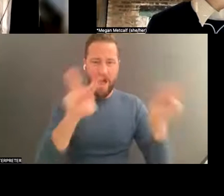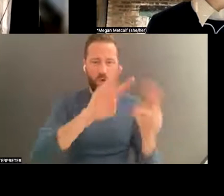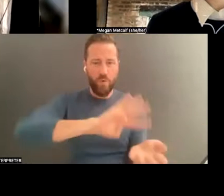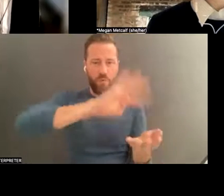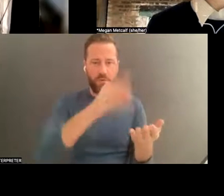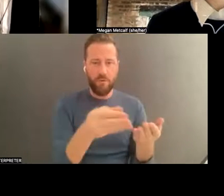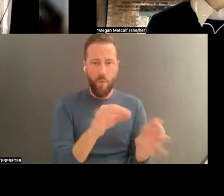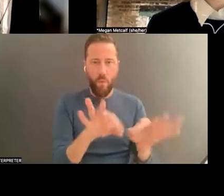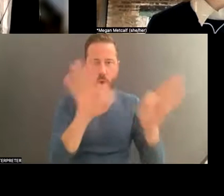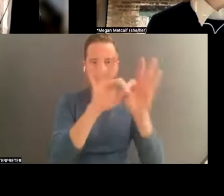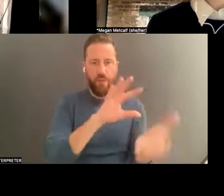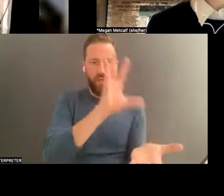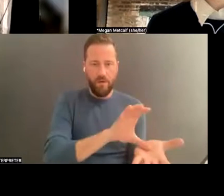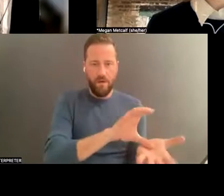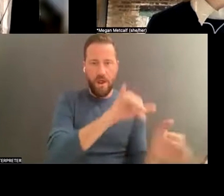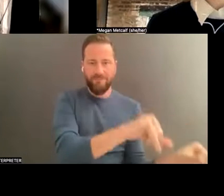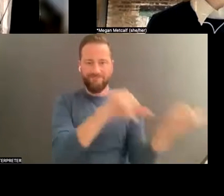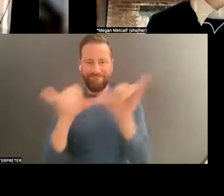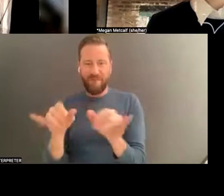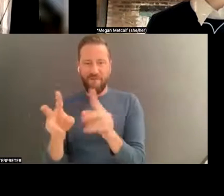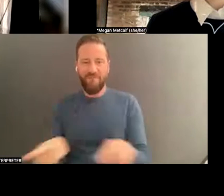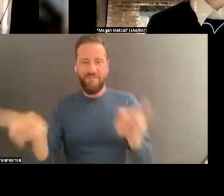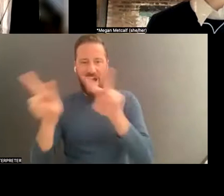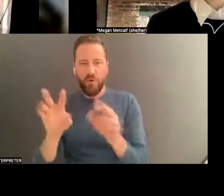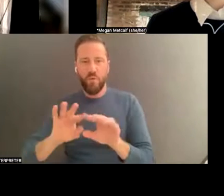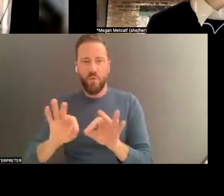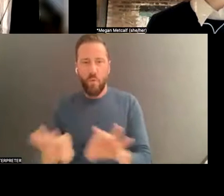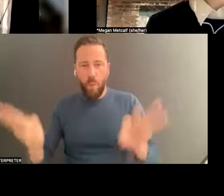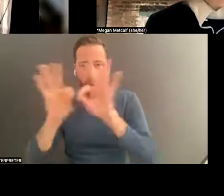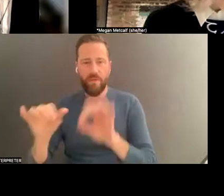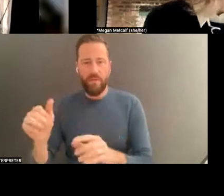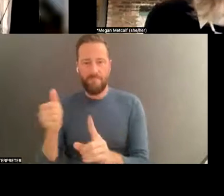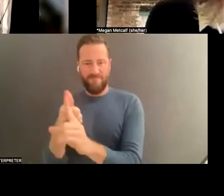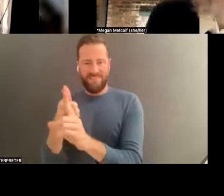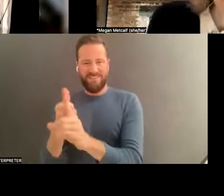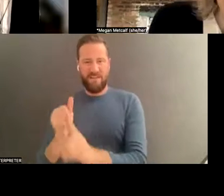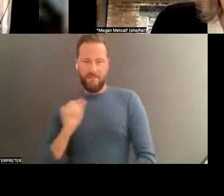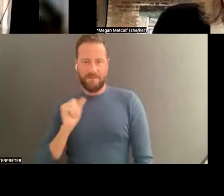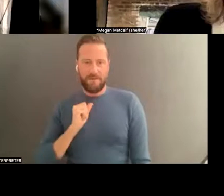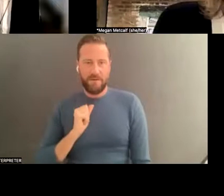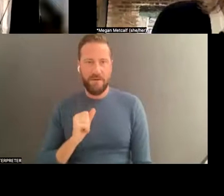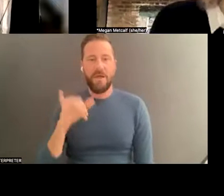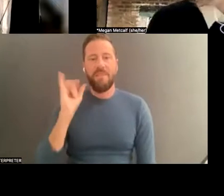of archiving is something that's built into the